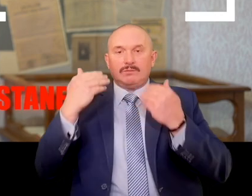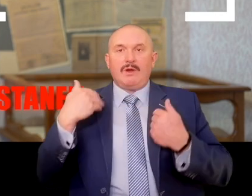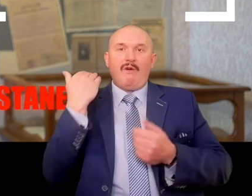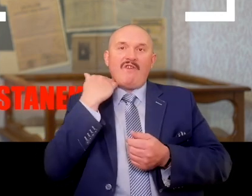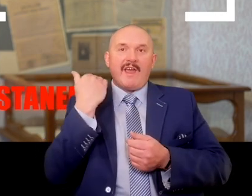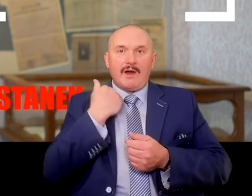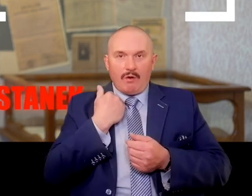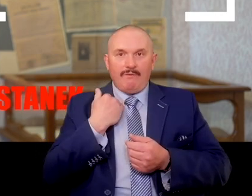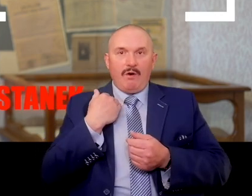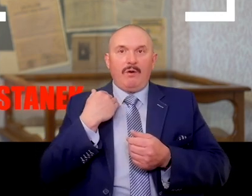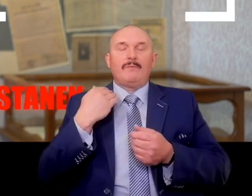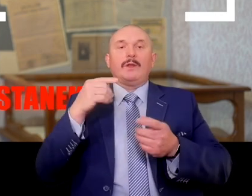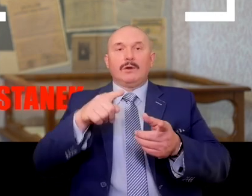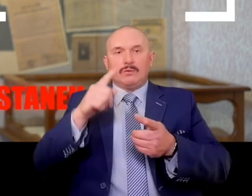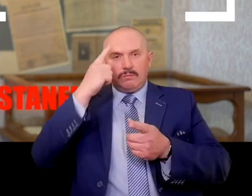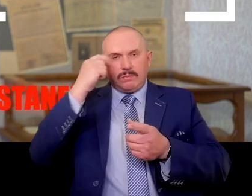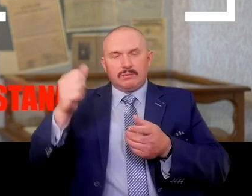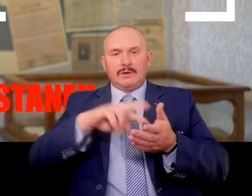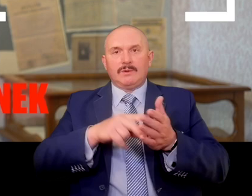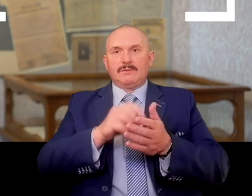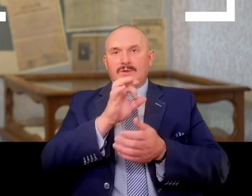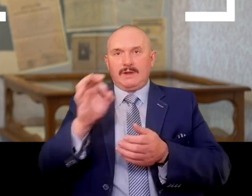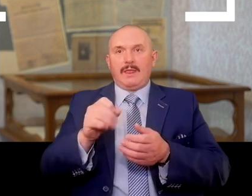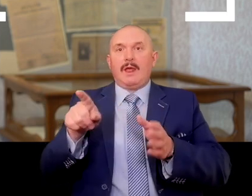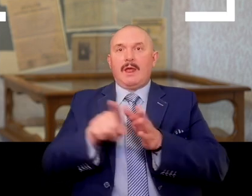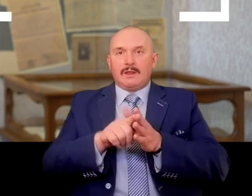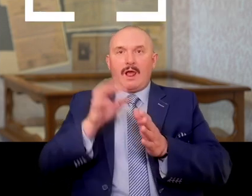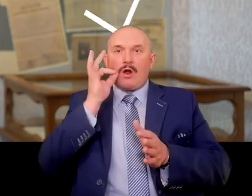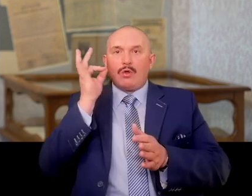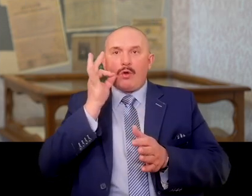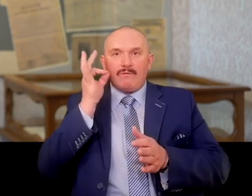in the chamber of memory which is devoted to the blessed sister Alicja Kotowska.